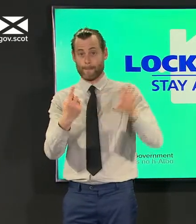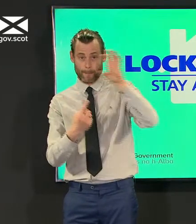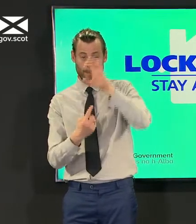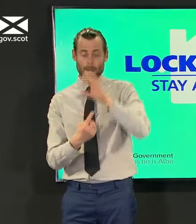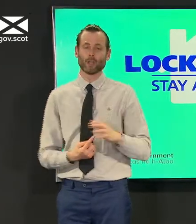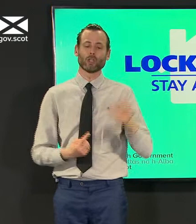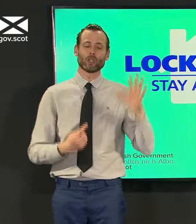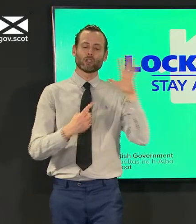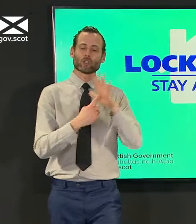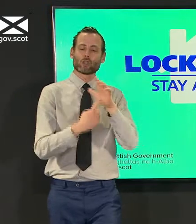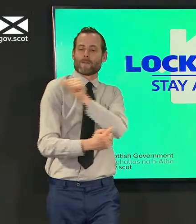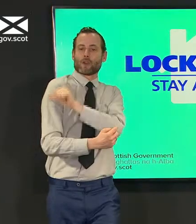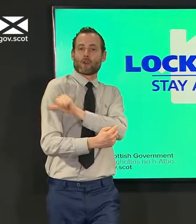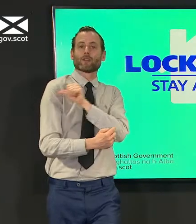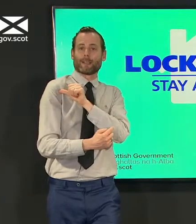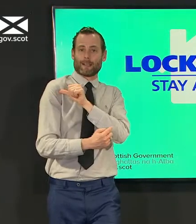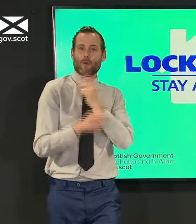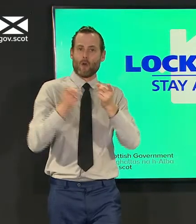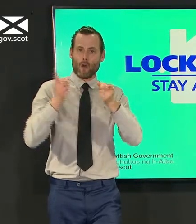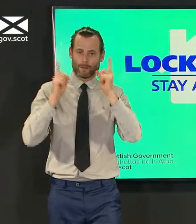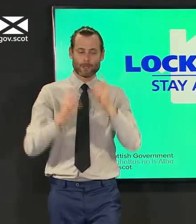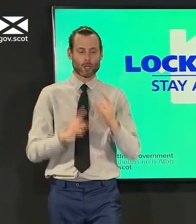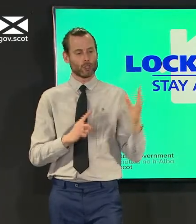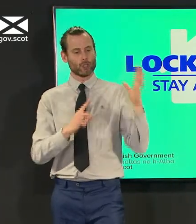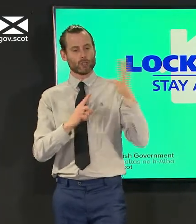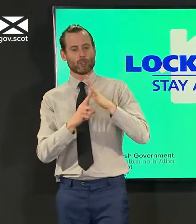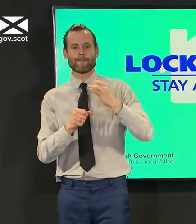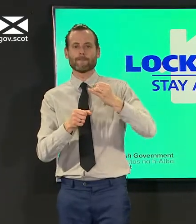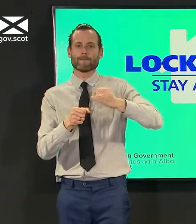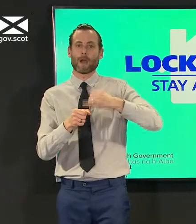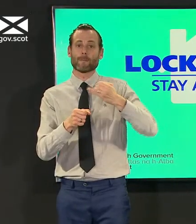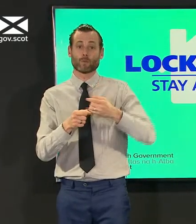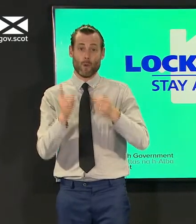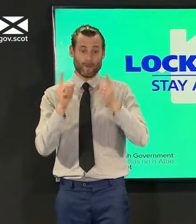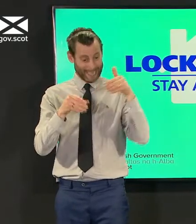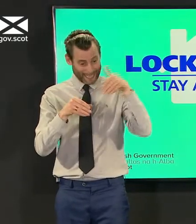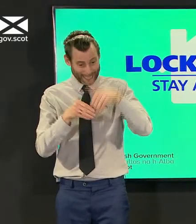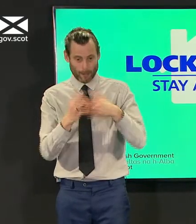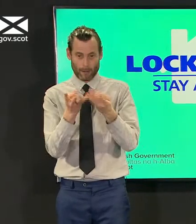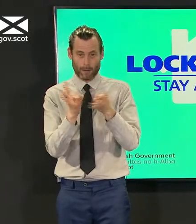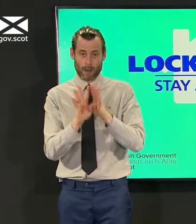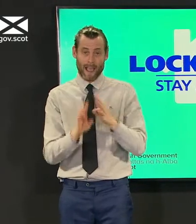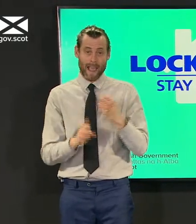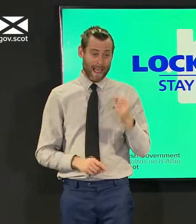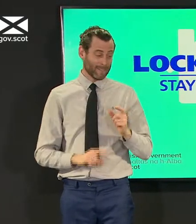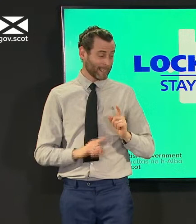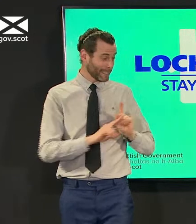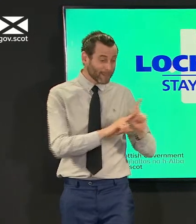and our chief pharmaceutical officer are involved in what our officials are doing day in and day out